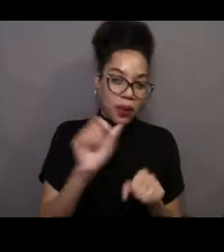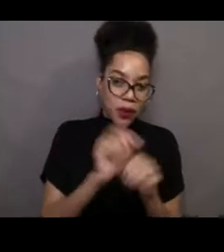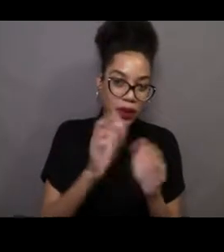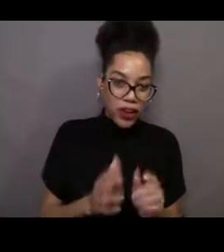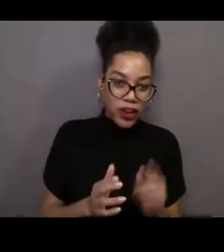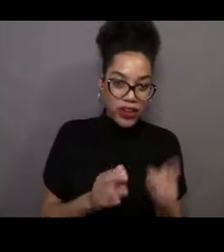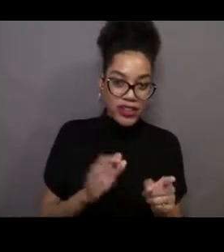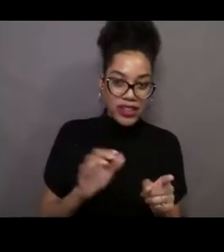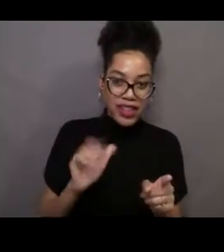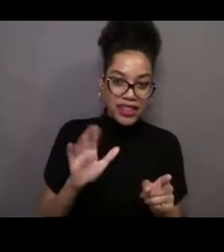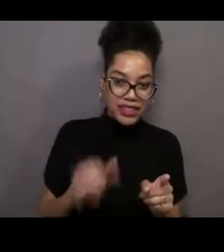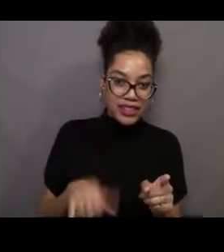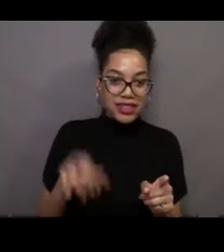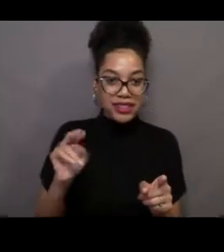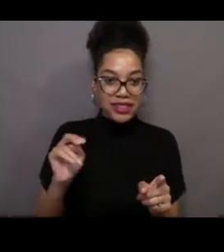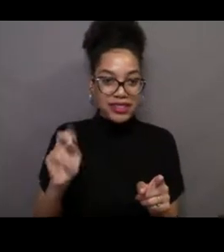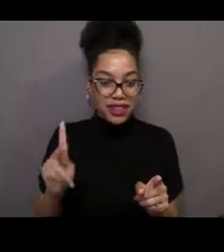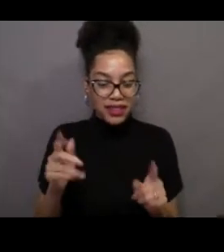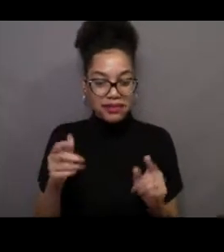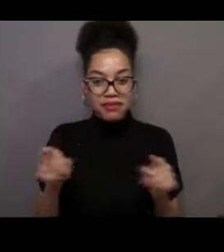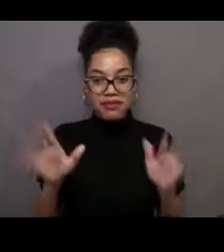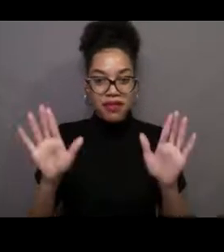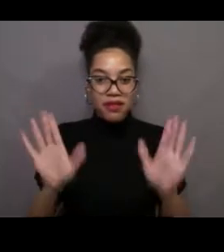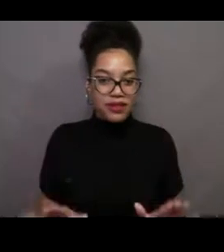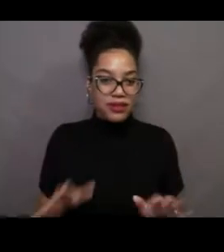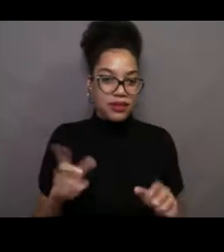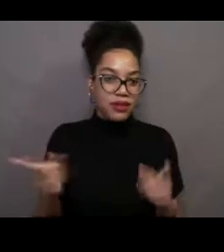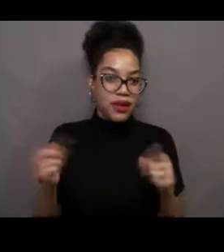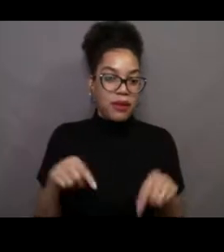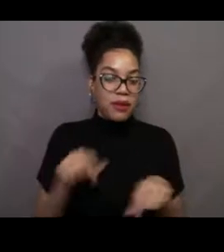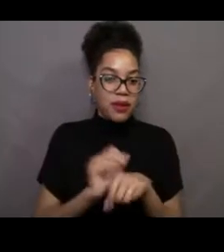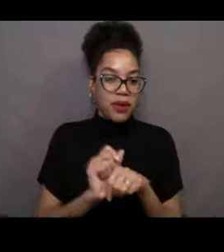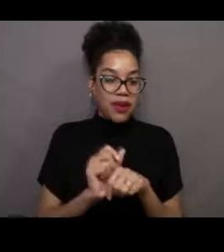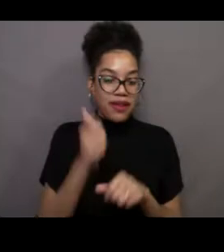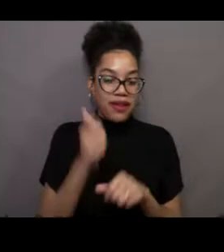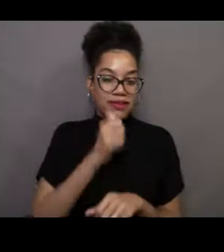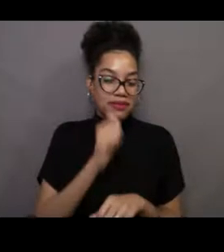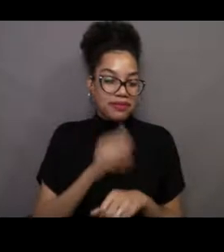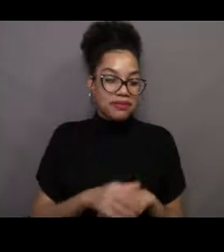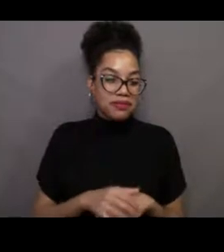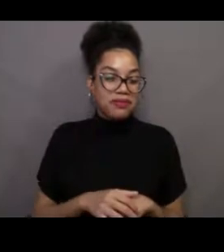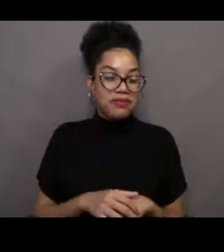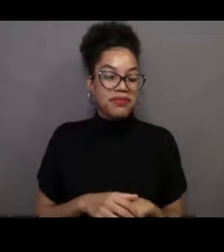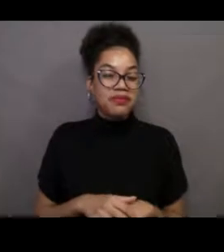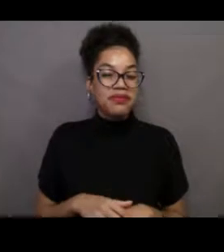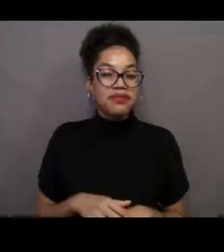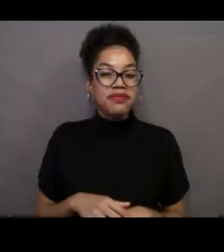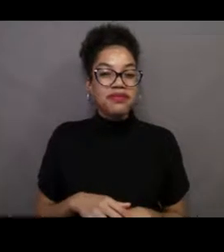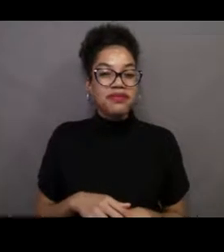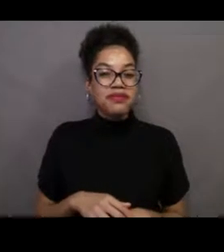and make it wonderful to come to work every day. And one of the things that makes it wonderful is that we all are really passionate